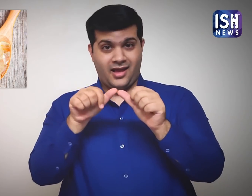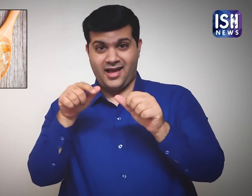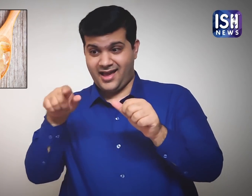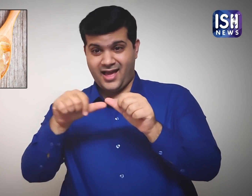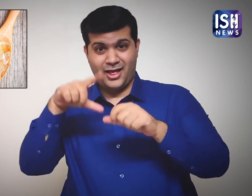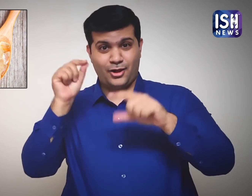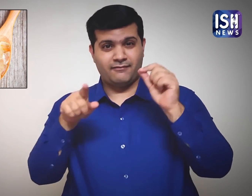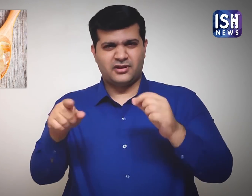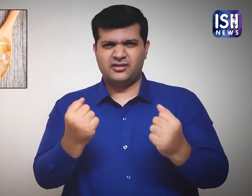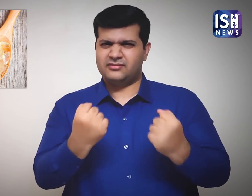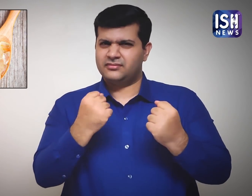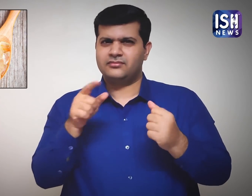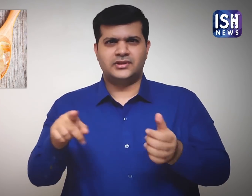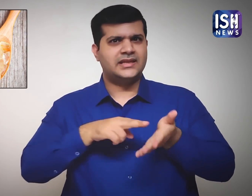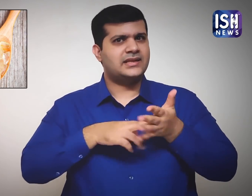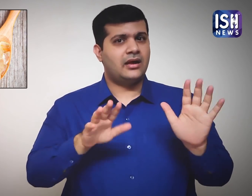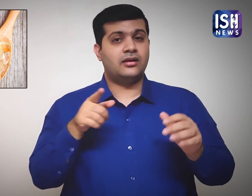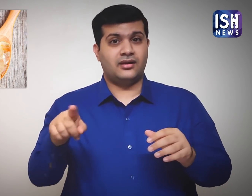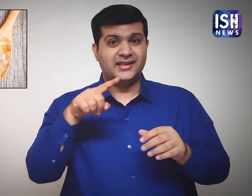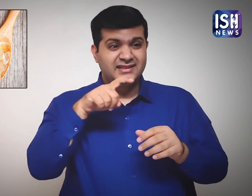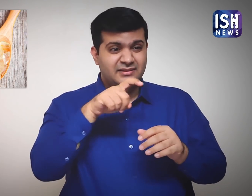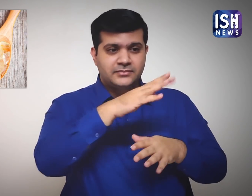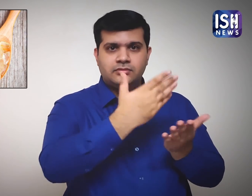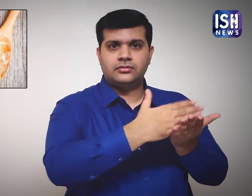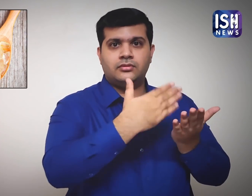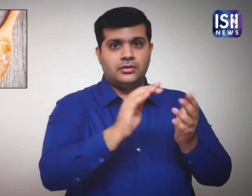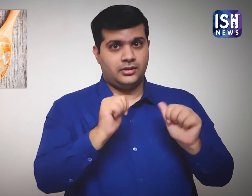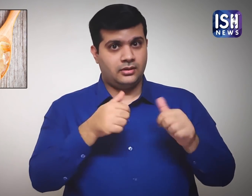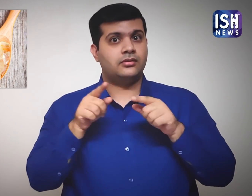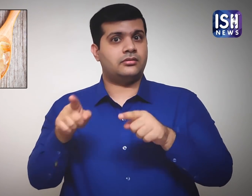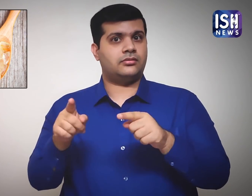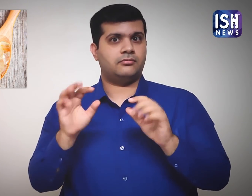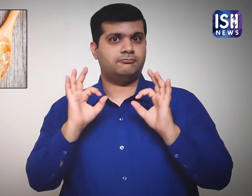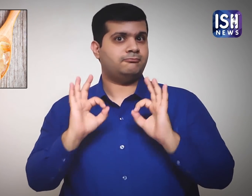It is also a natural antiseptic.